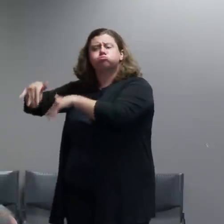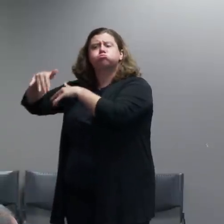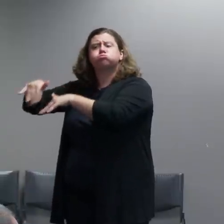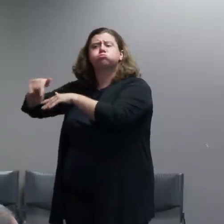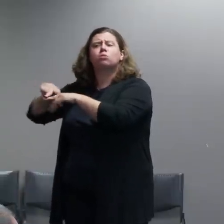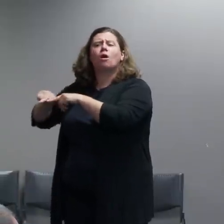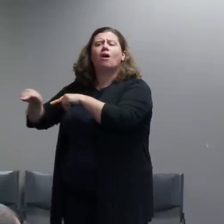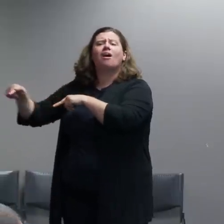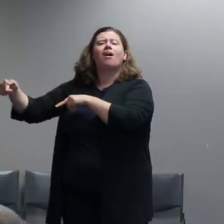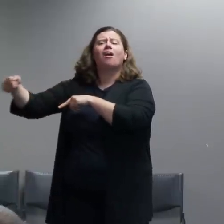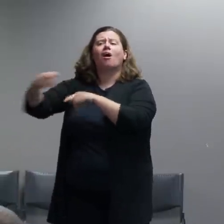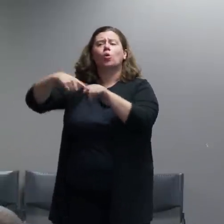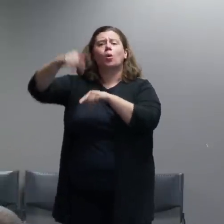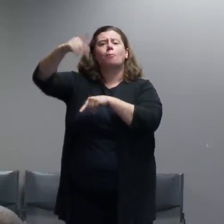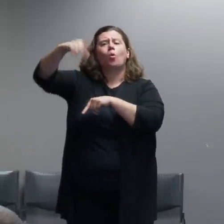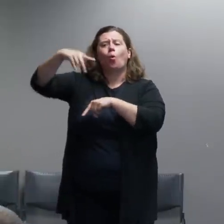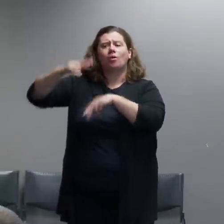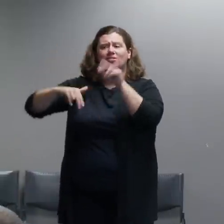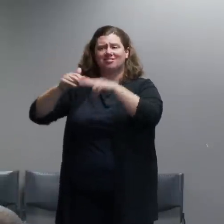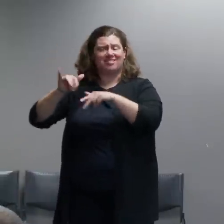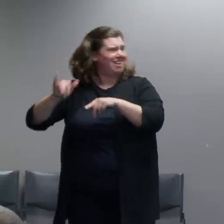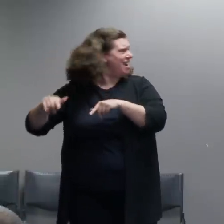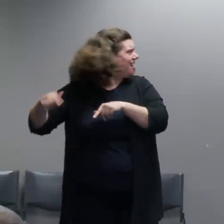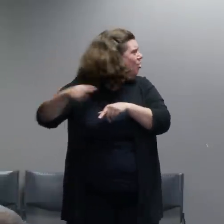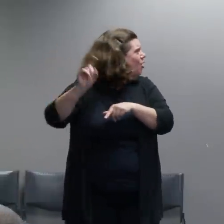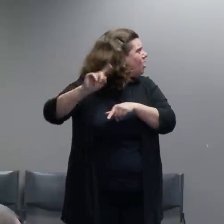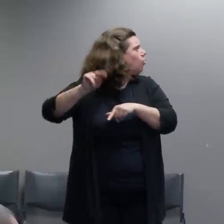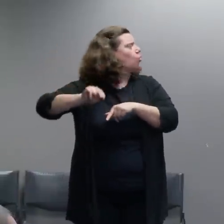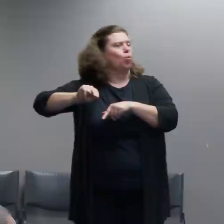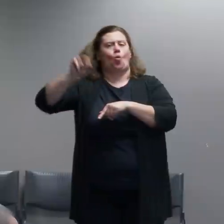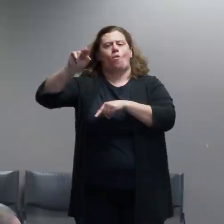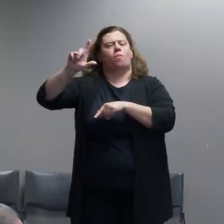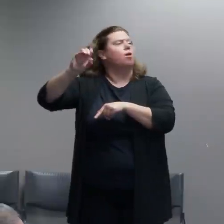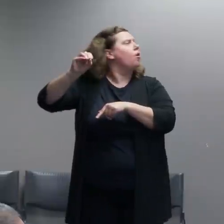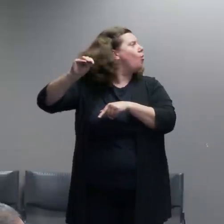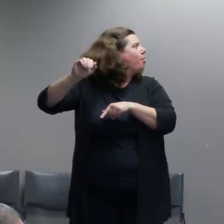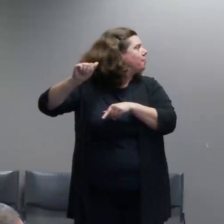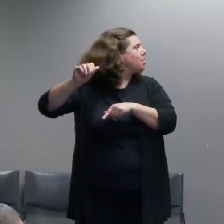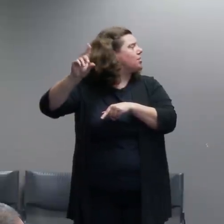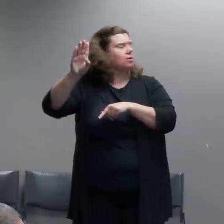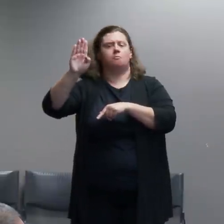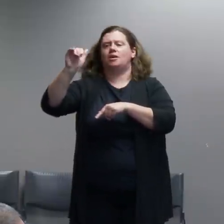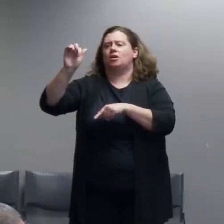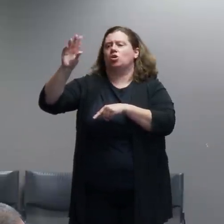building at North Lombard and Campbell. Once we saw what direction they were